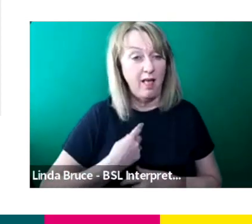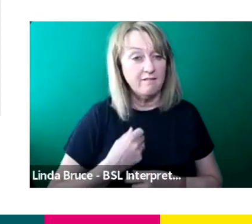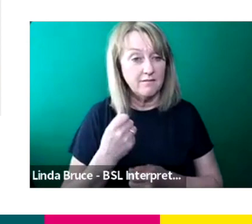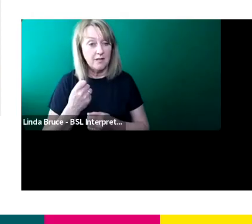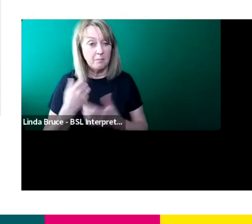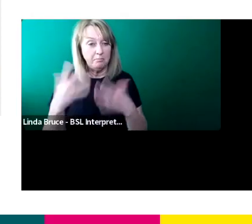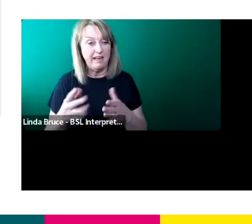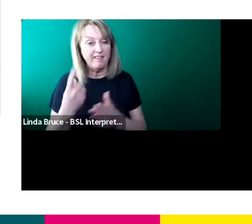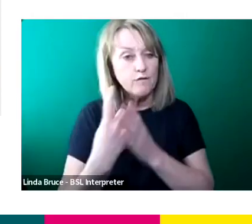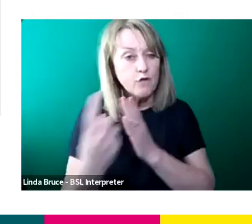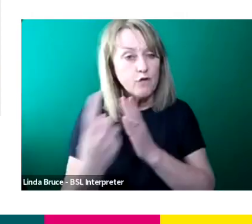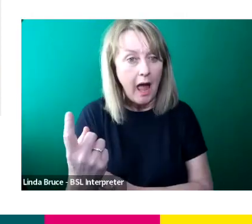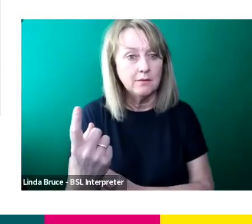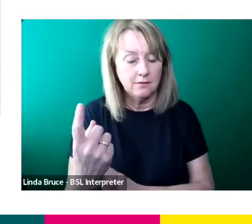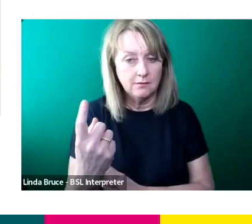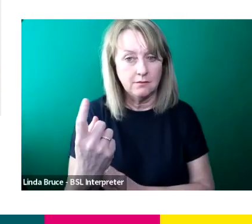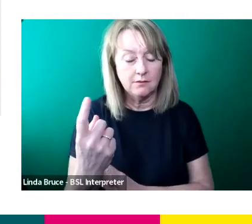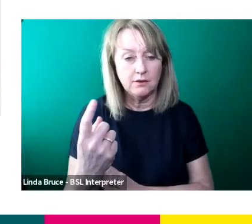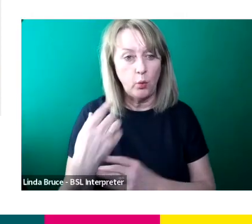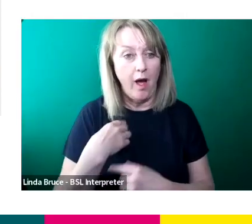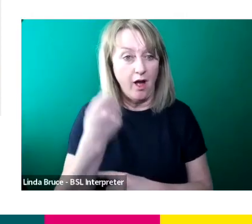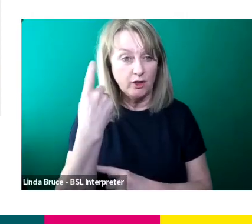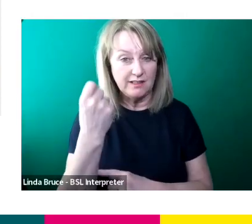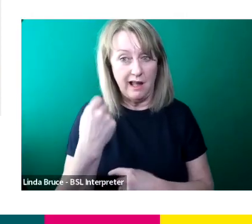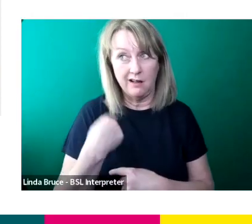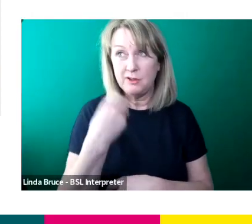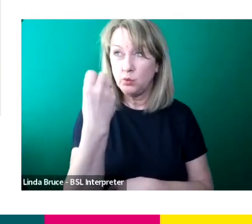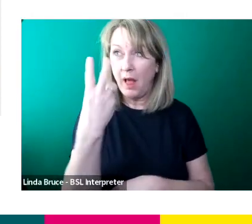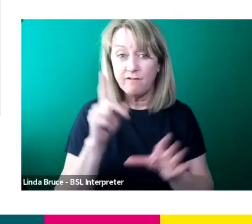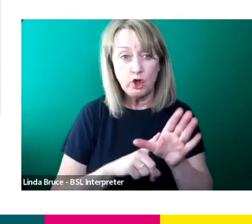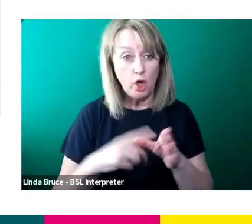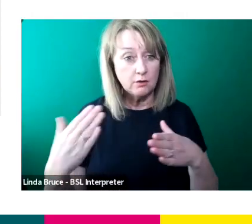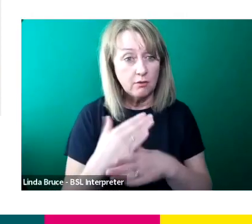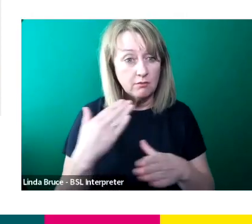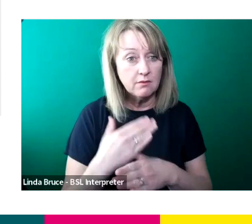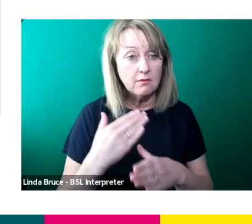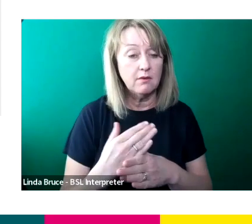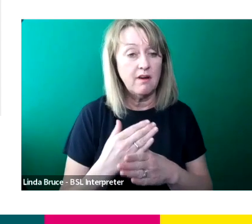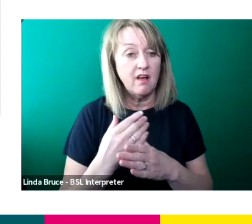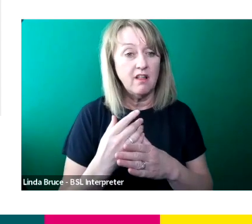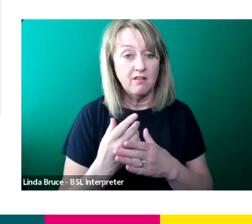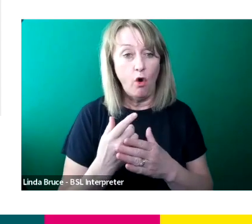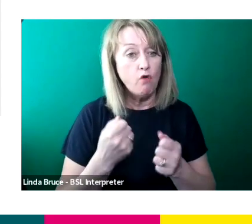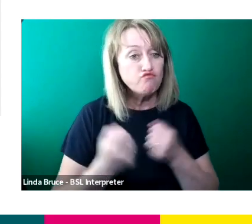roles. We grew up for 12 year career through to run from Runner, Researcher, assistant producer,